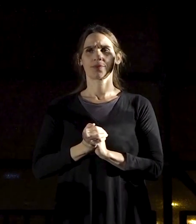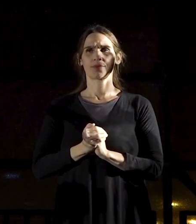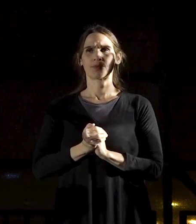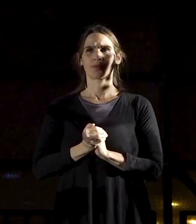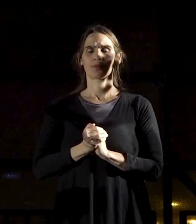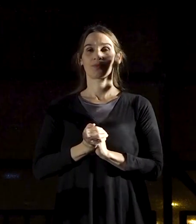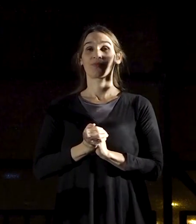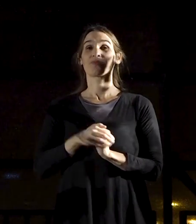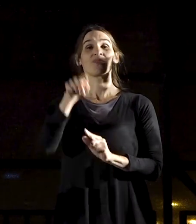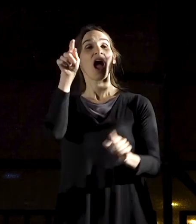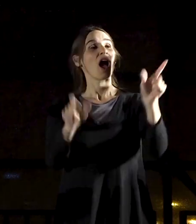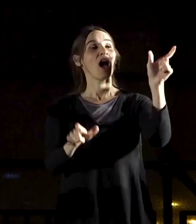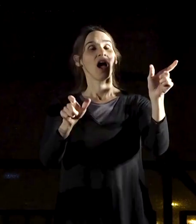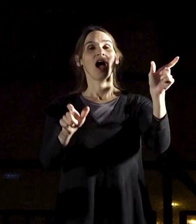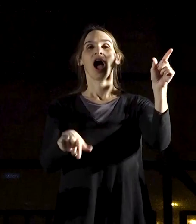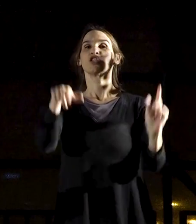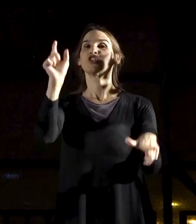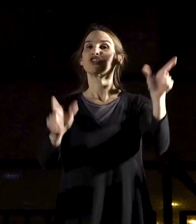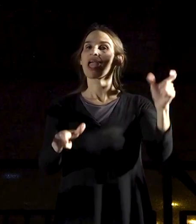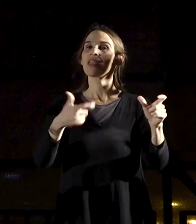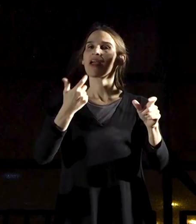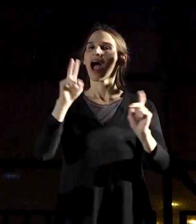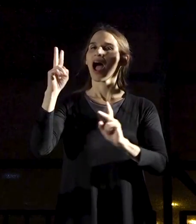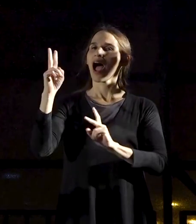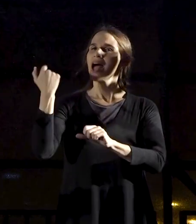Defense industry workers,